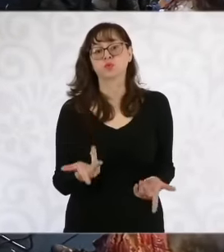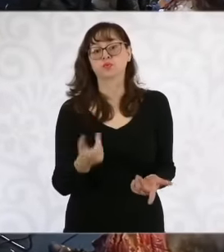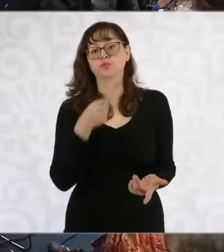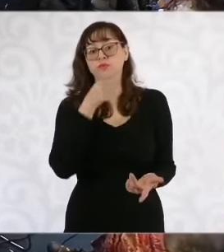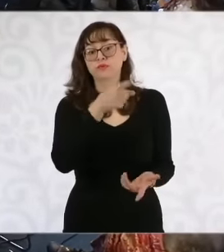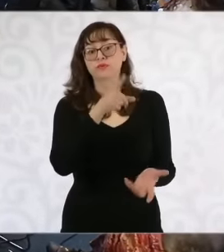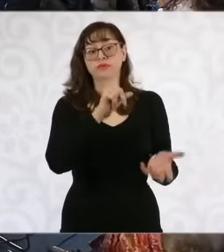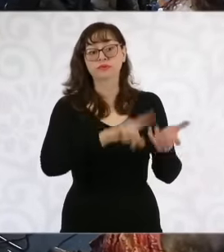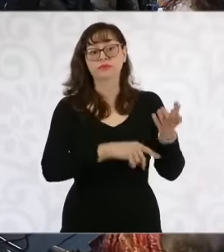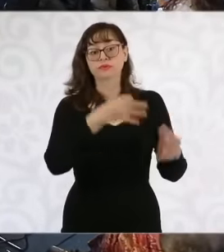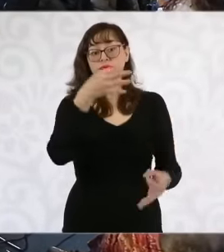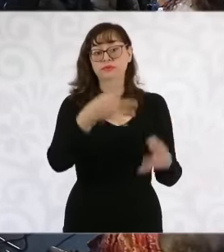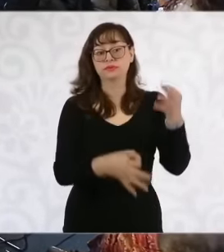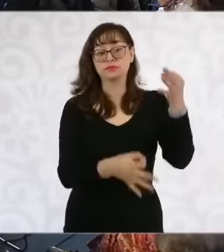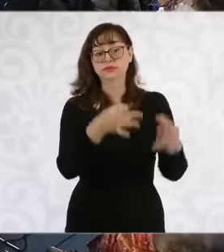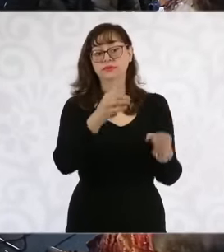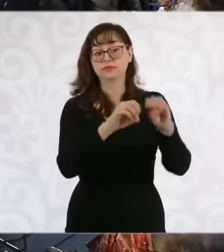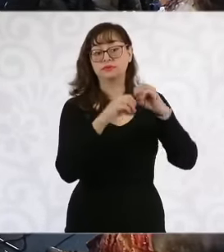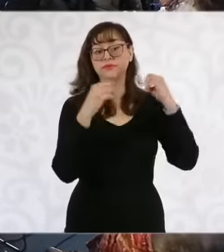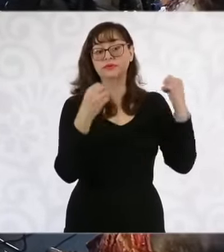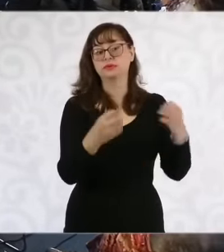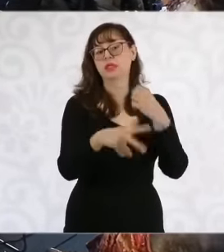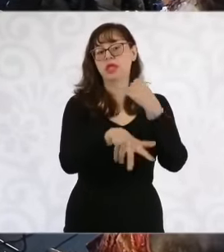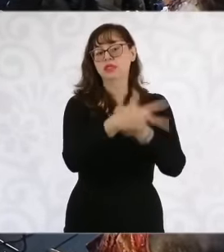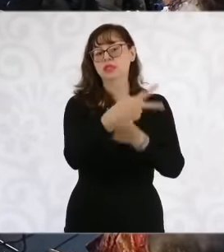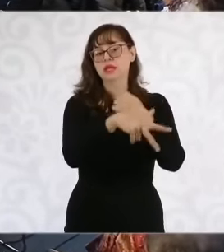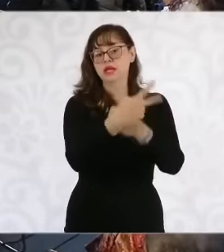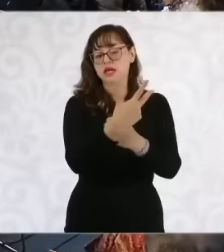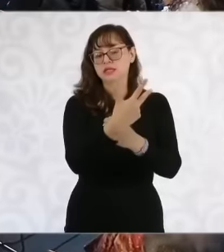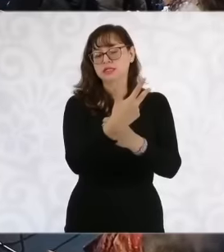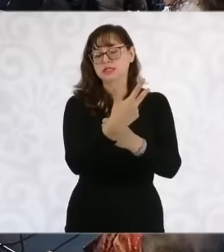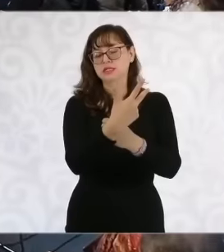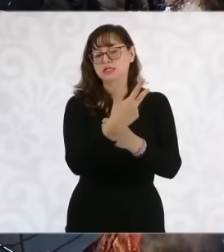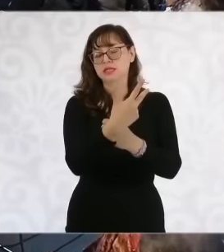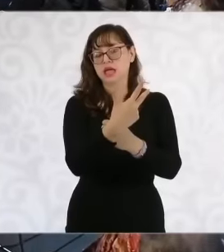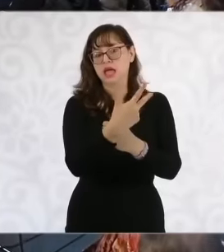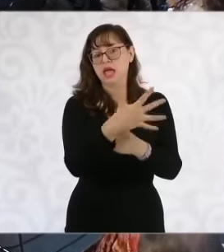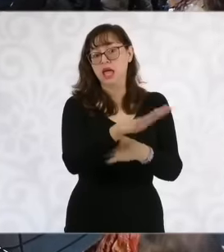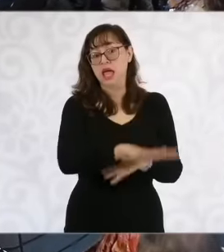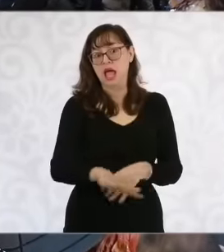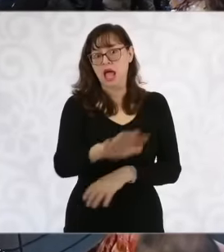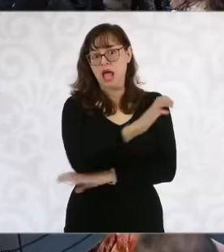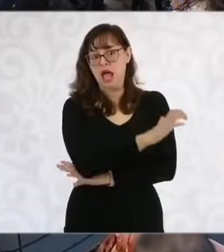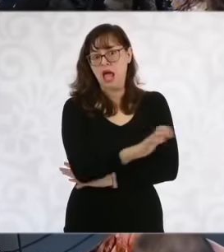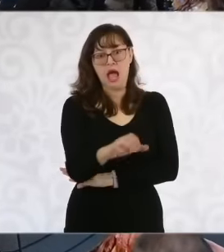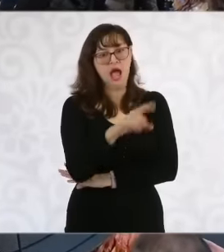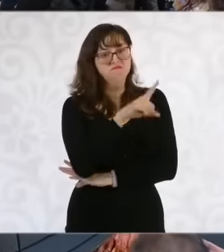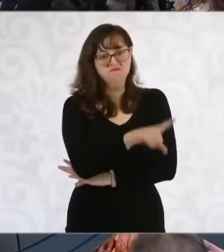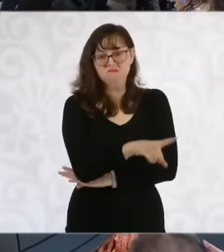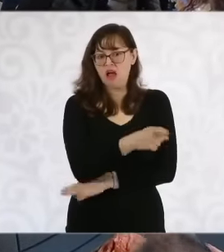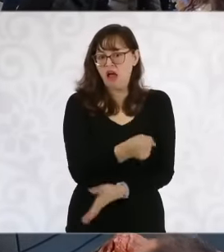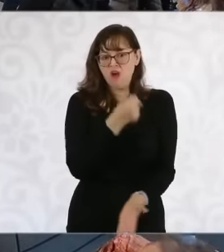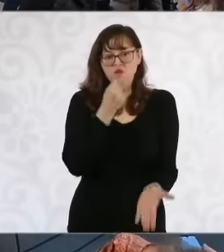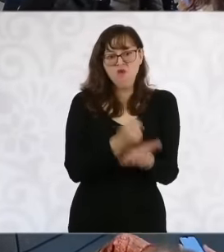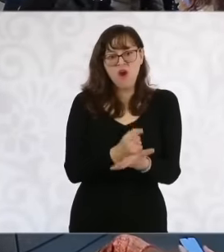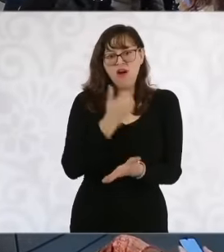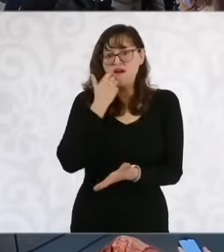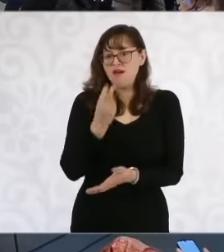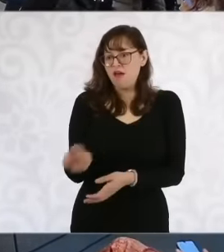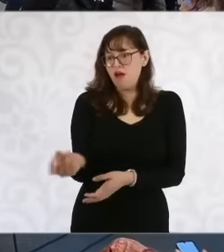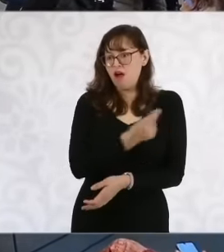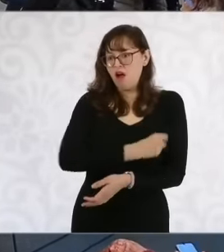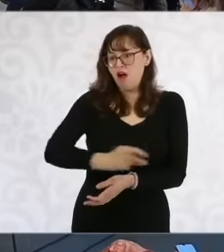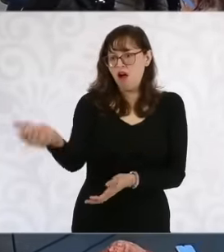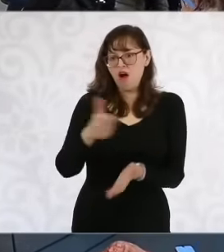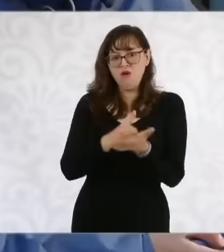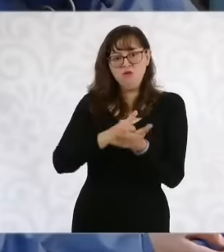Agrarian court 13, he necessarily wants to carry out a procedure that is no longer the first because